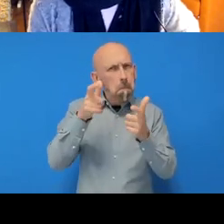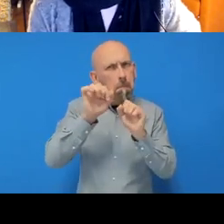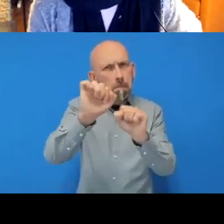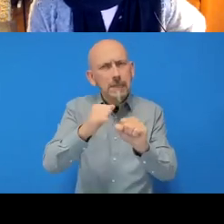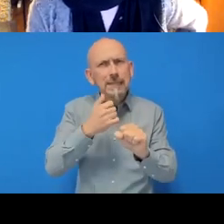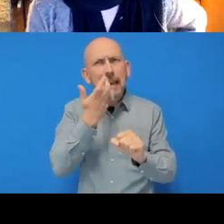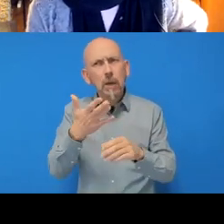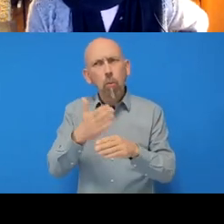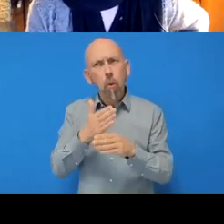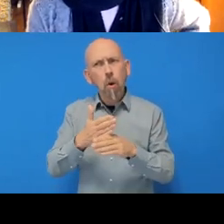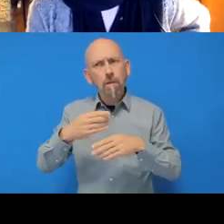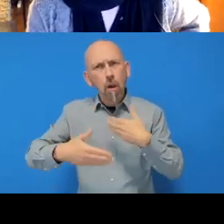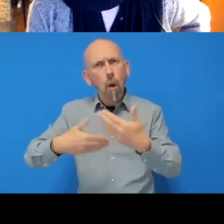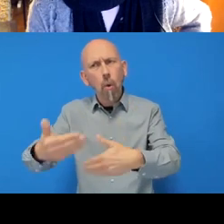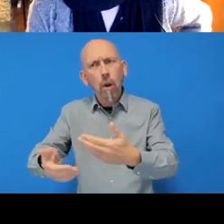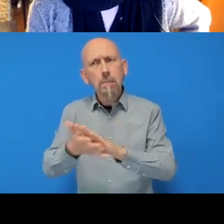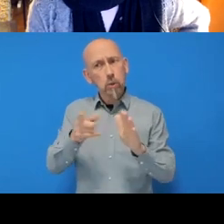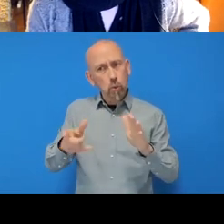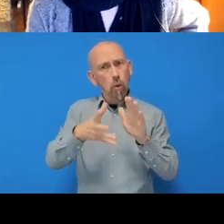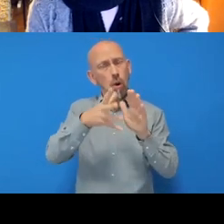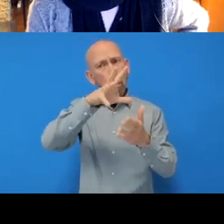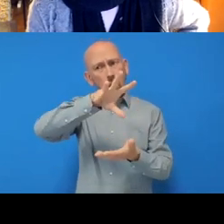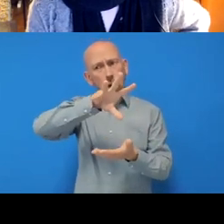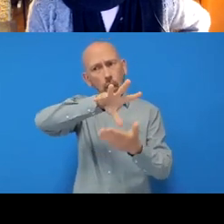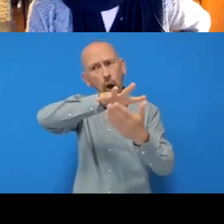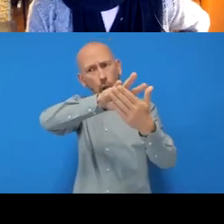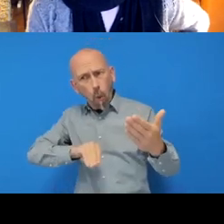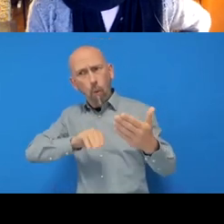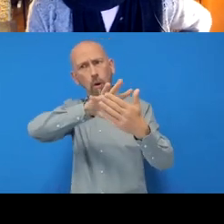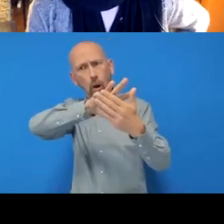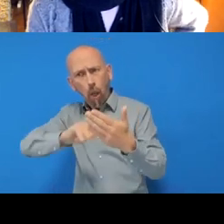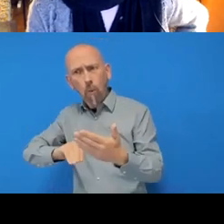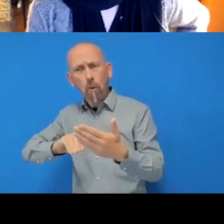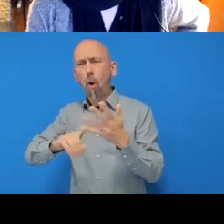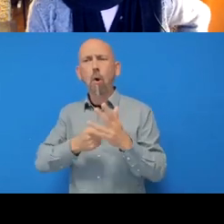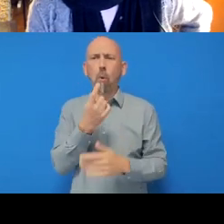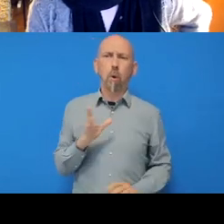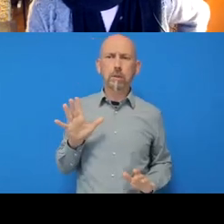more often or just once and then save the files and push it